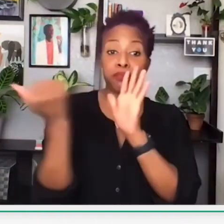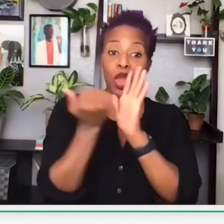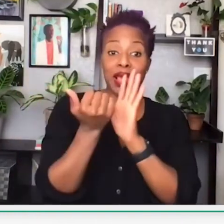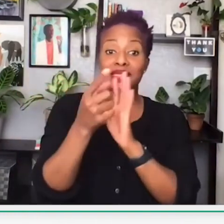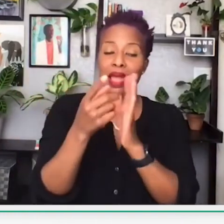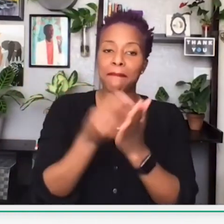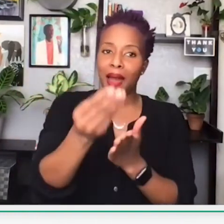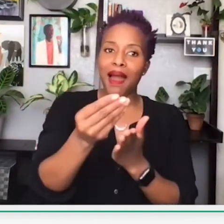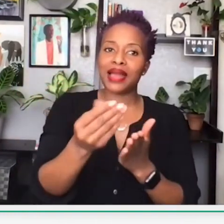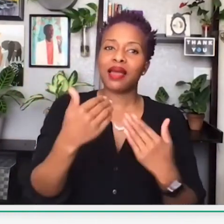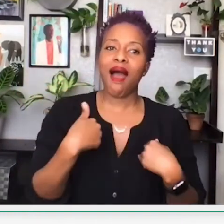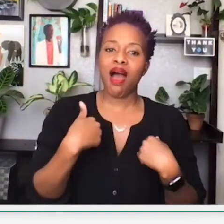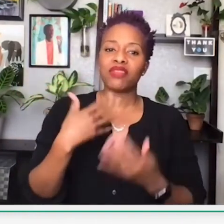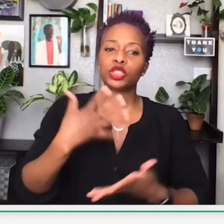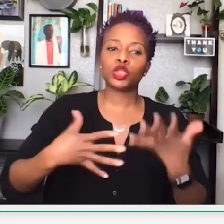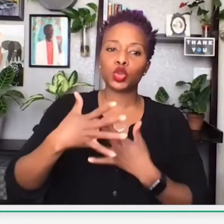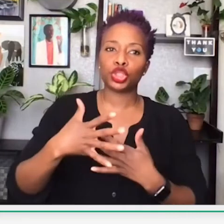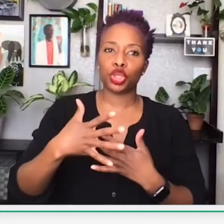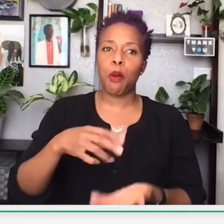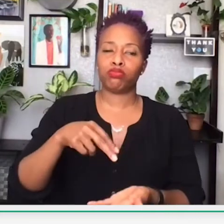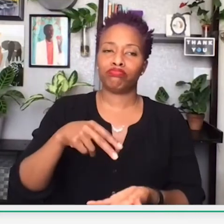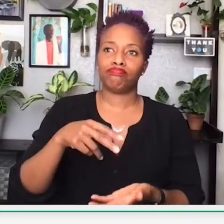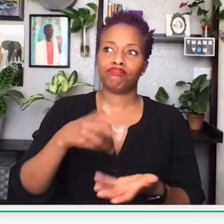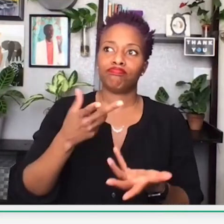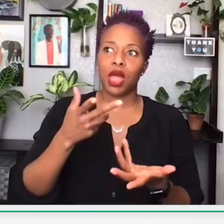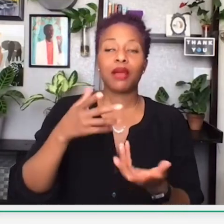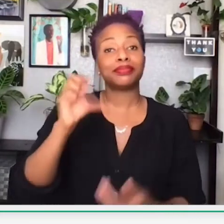more likely to expect the brands they buy to take a social stance,